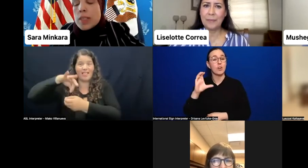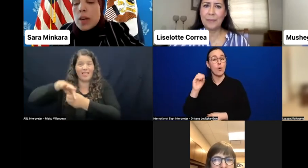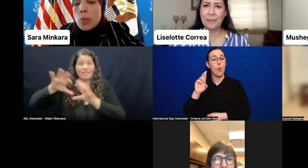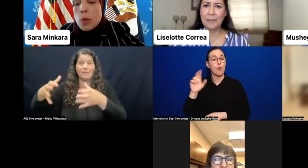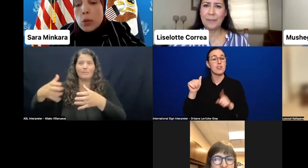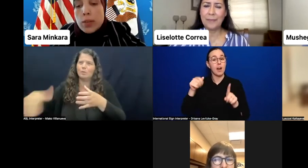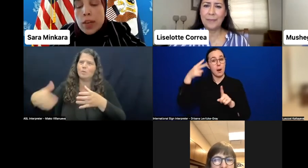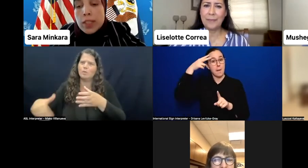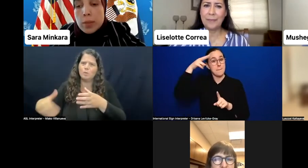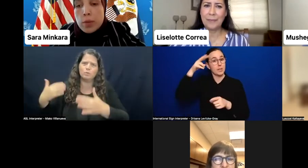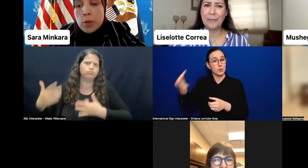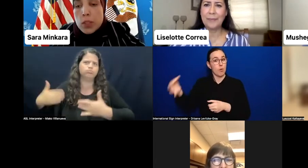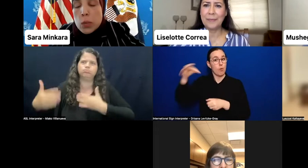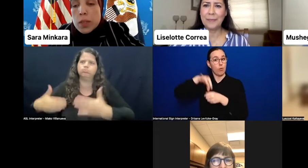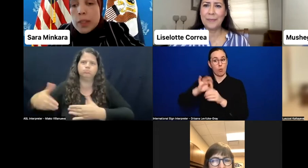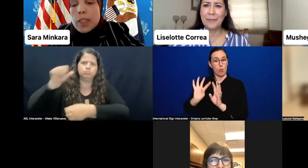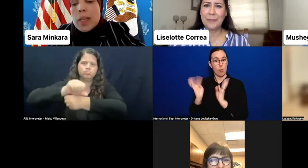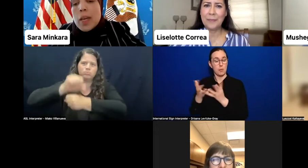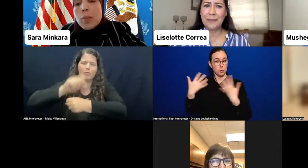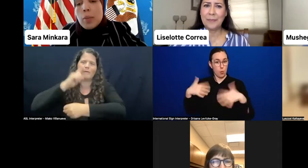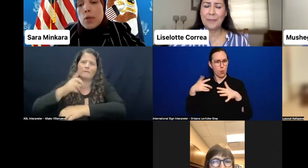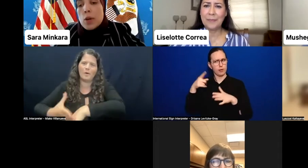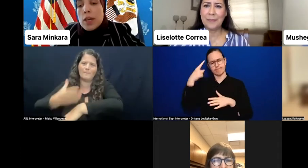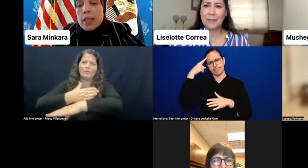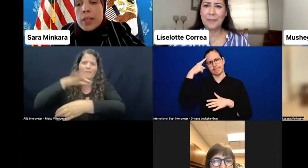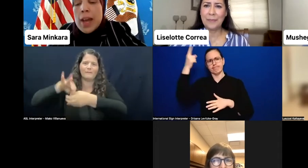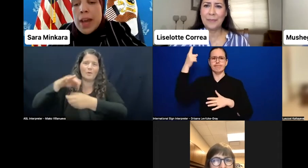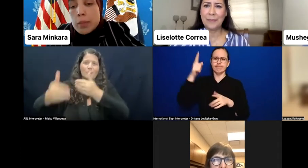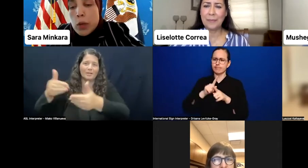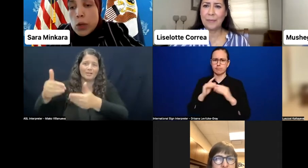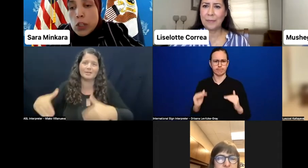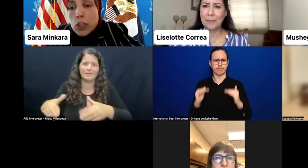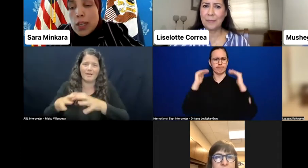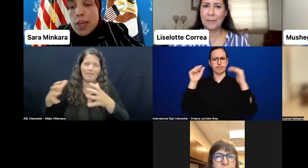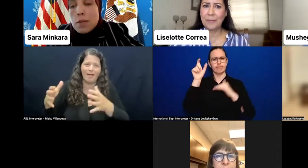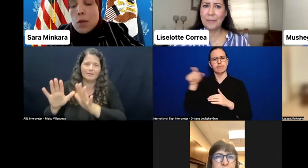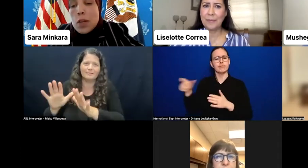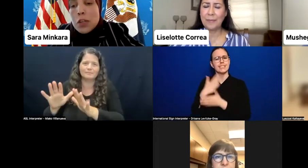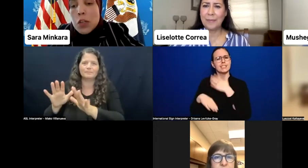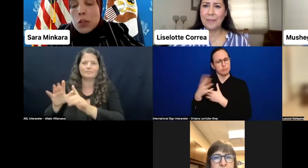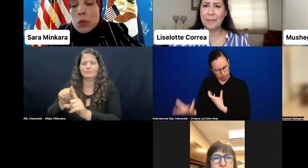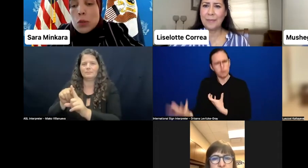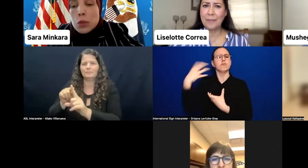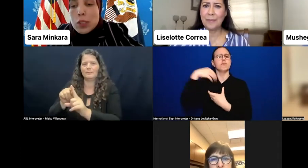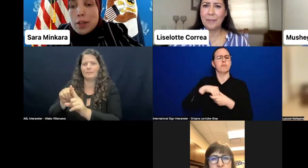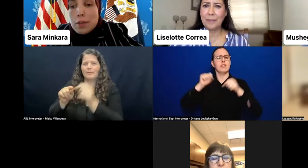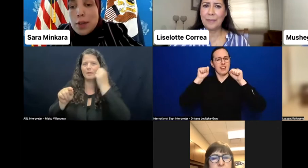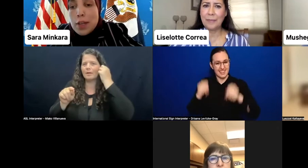are more inclusive and accessible for persons with disabilities. But before Lisolette, I ask a question. If you can just introduce yourself